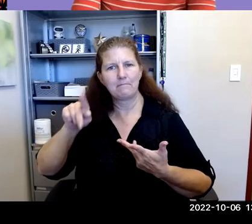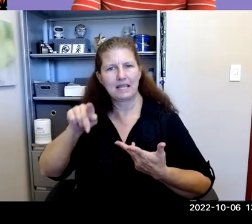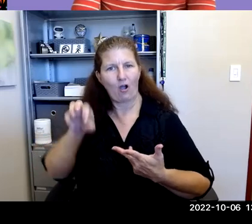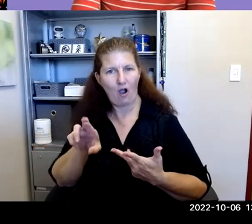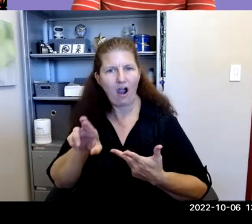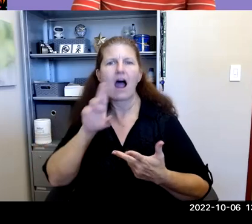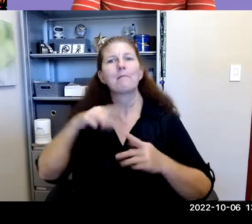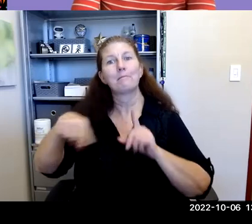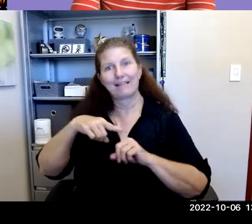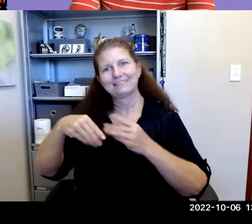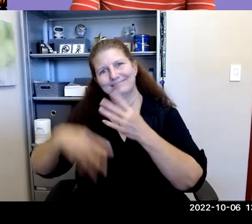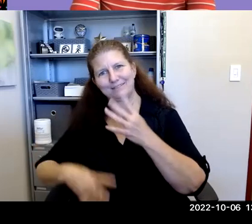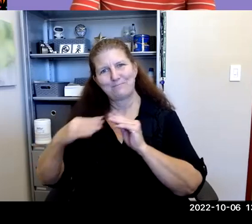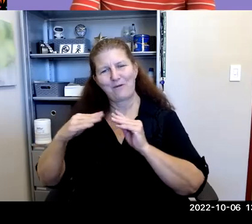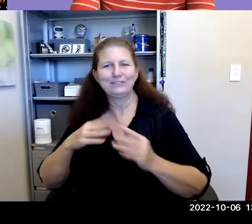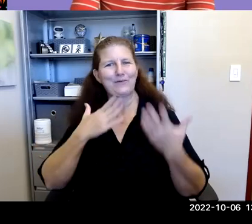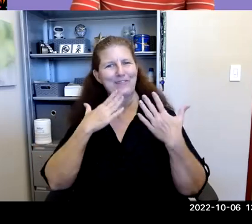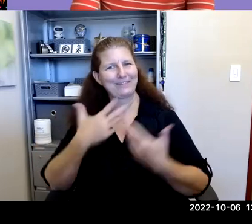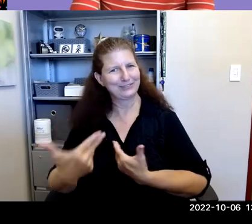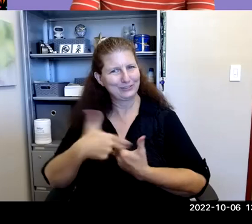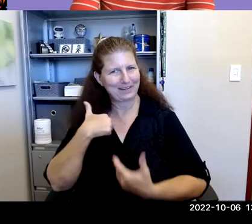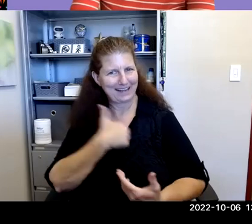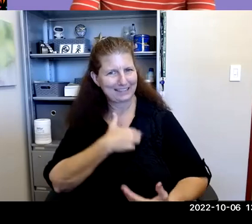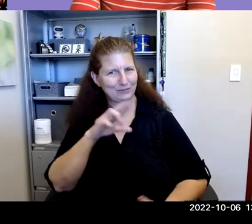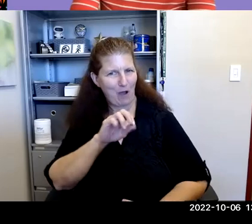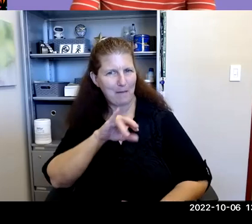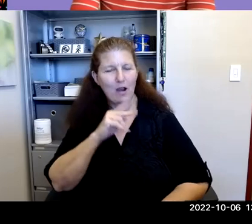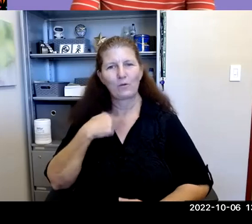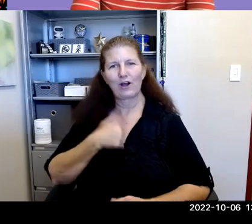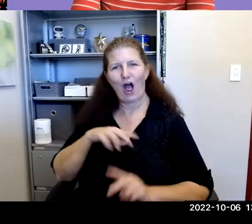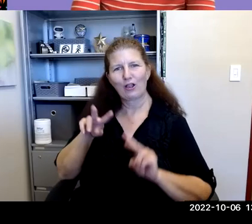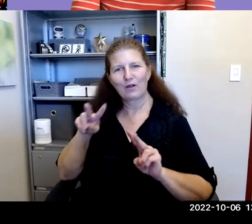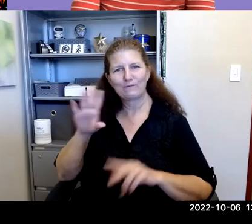Katherine Michel: So thank you so much for joining us today, Robin, and we're all really looking forward to your talk.